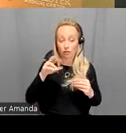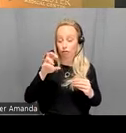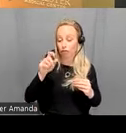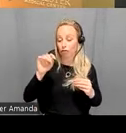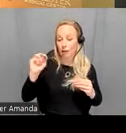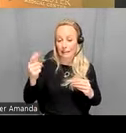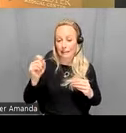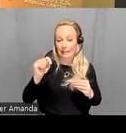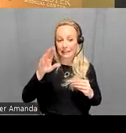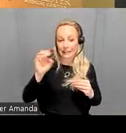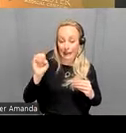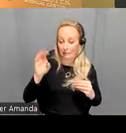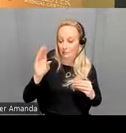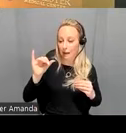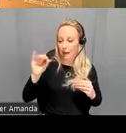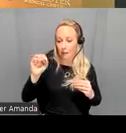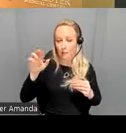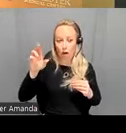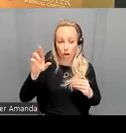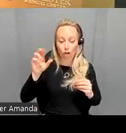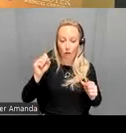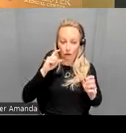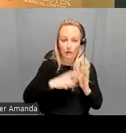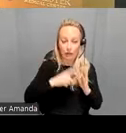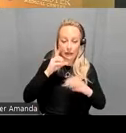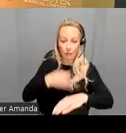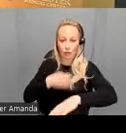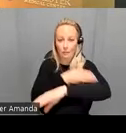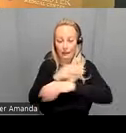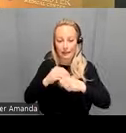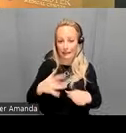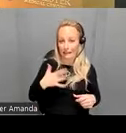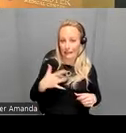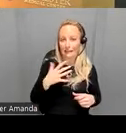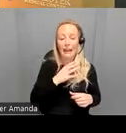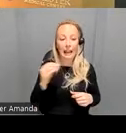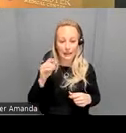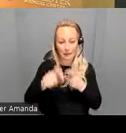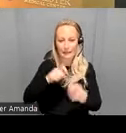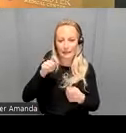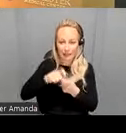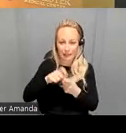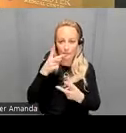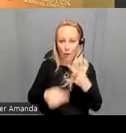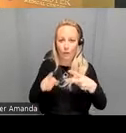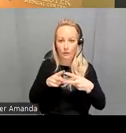two variables instead of one um you do get an improvement in sensitivity and specificity and